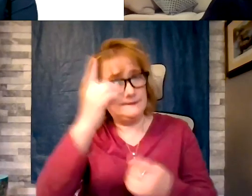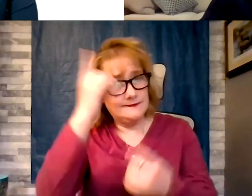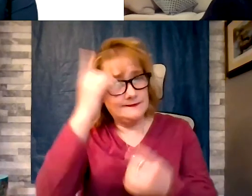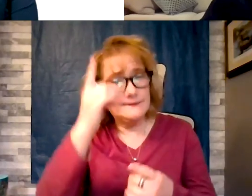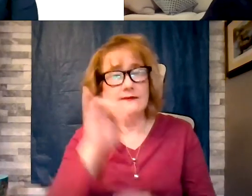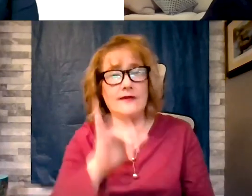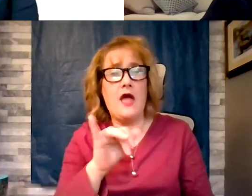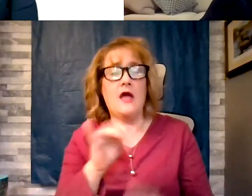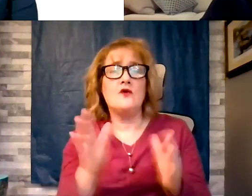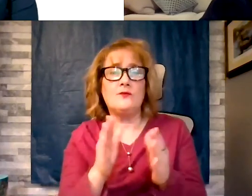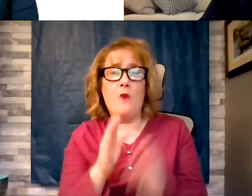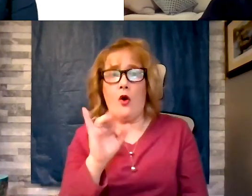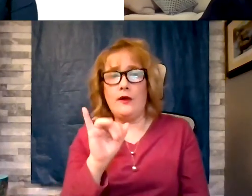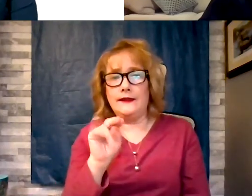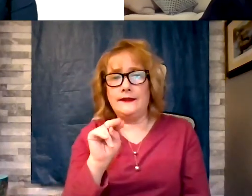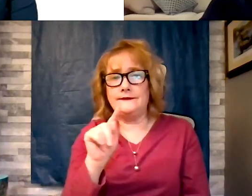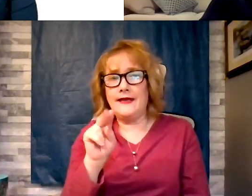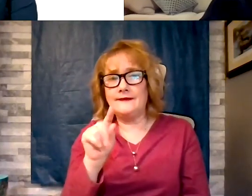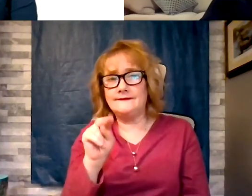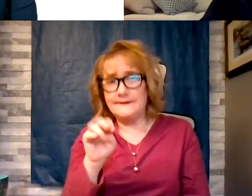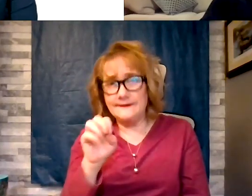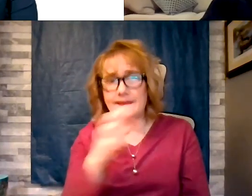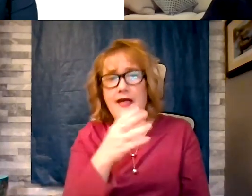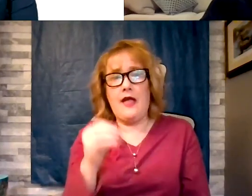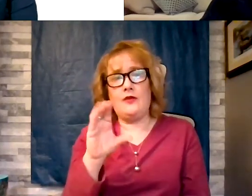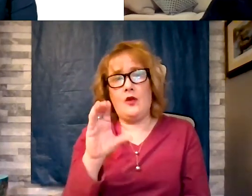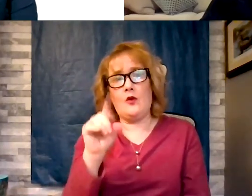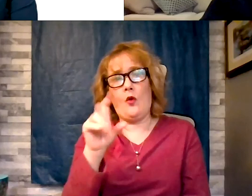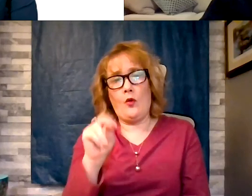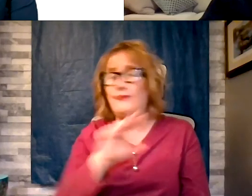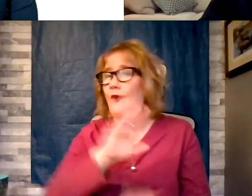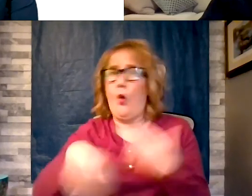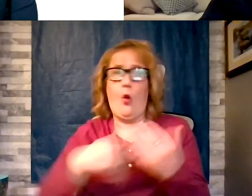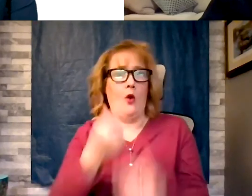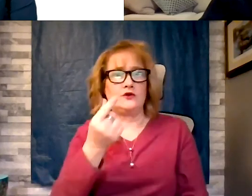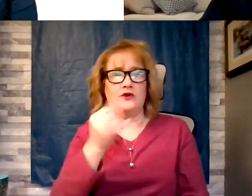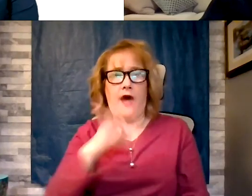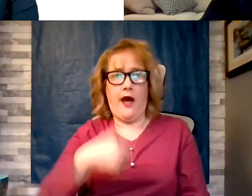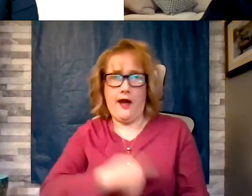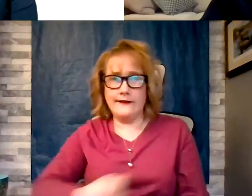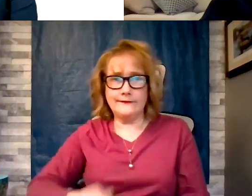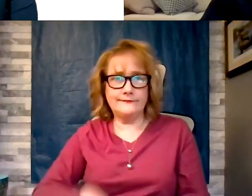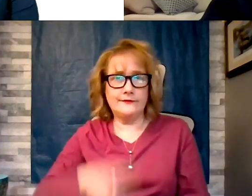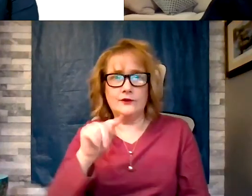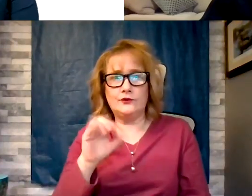look at the entire GI track, it is loaded with microbes. And we